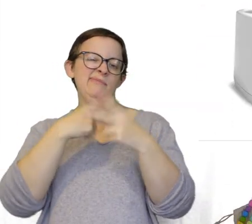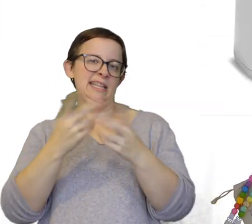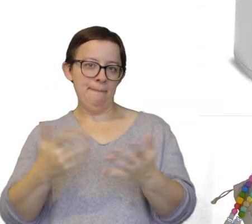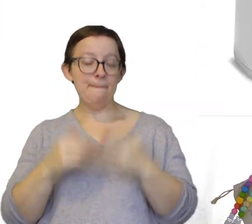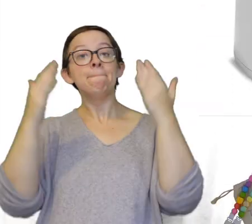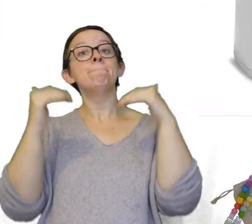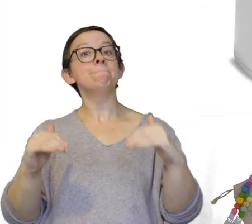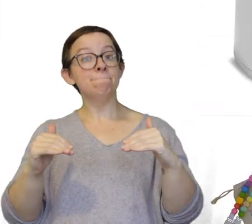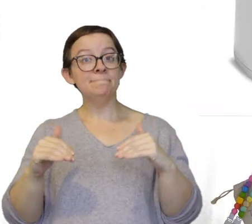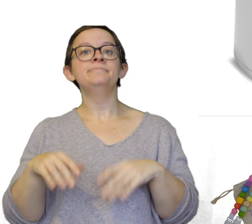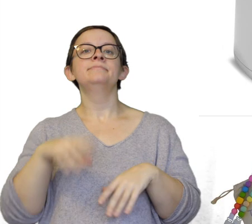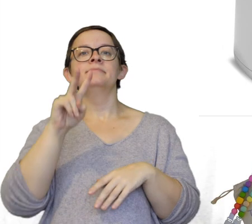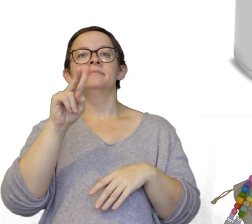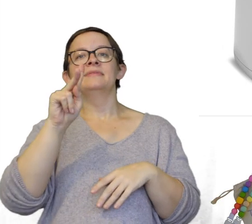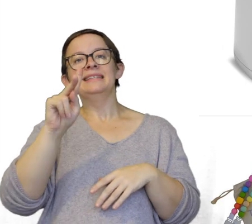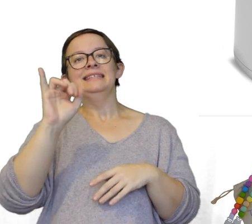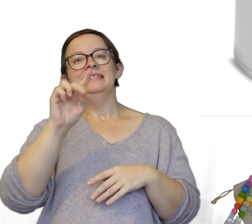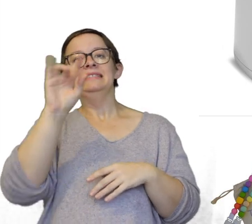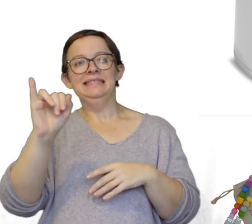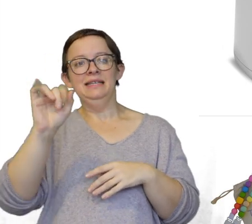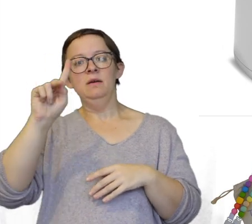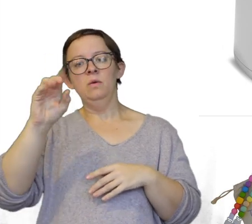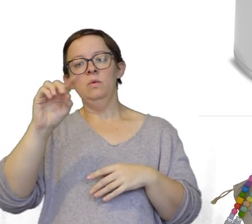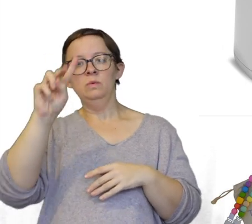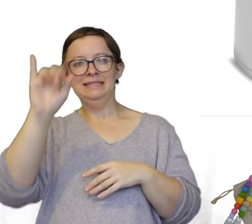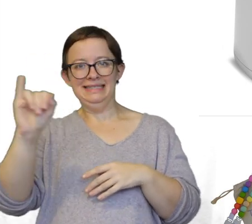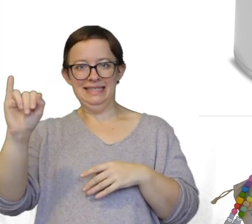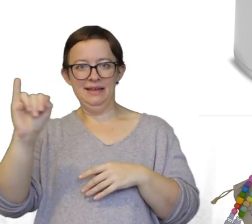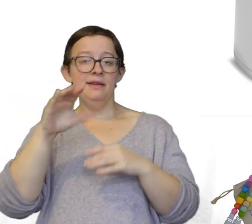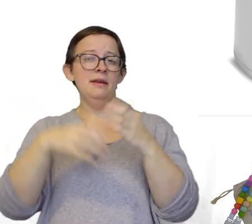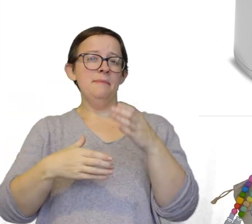Next is the Kiinde Kozii bottle warmer. We never got it and I don't think